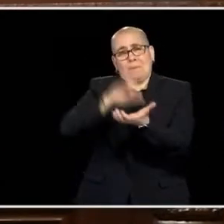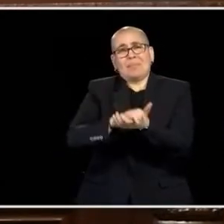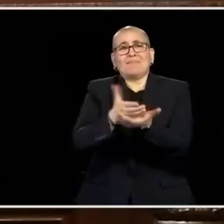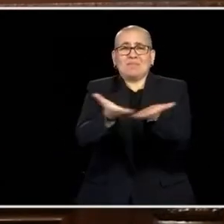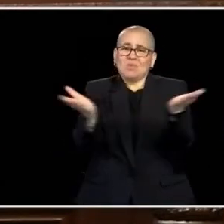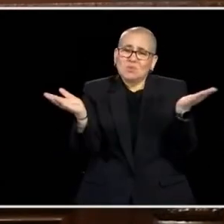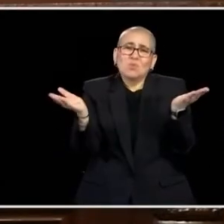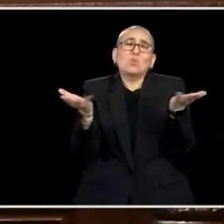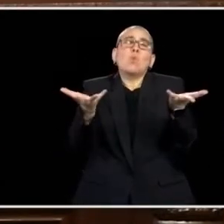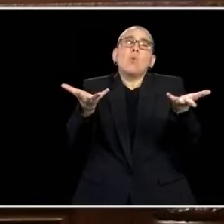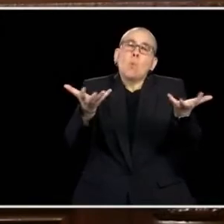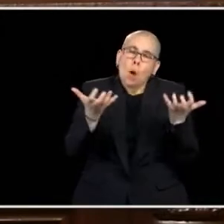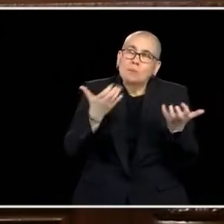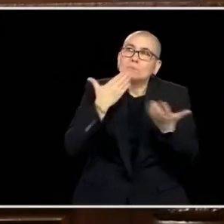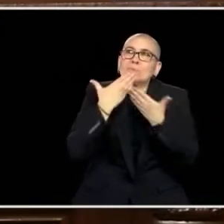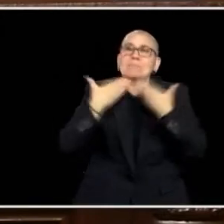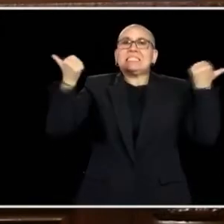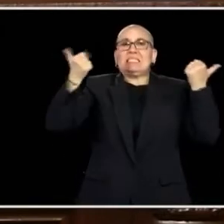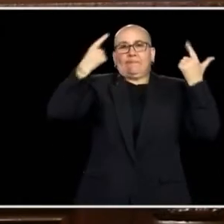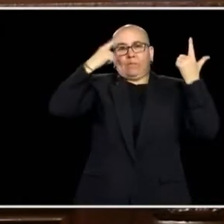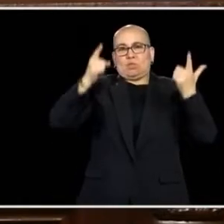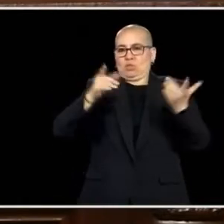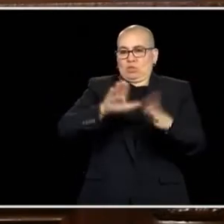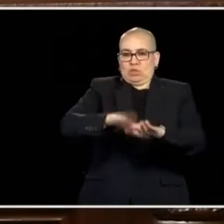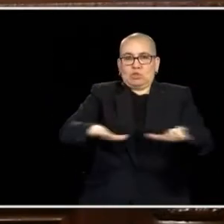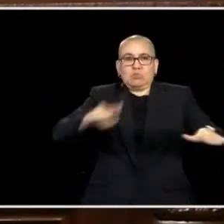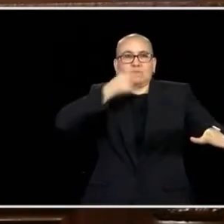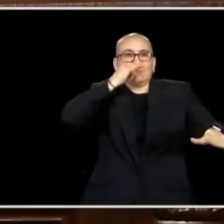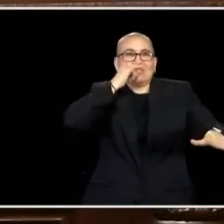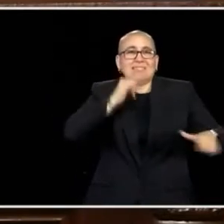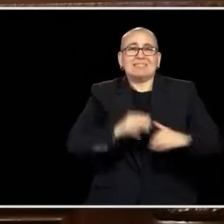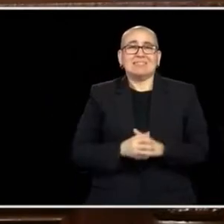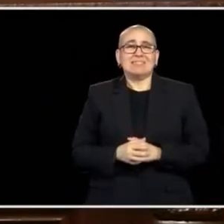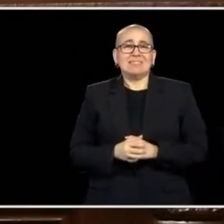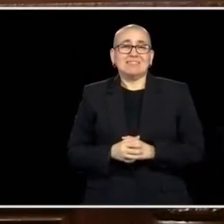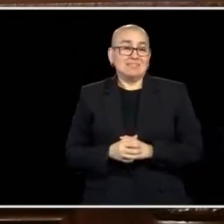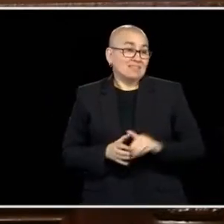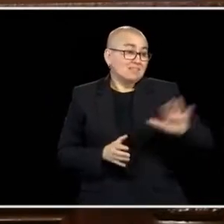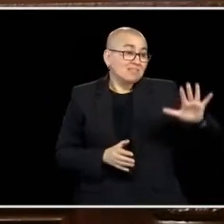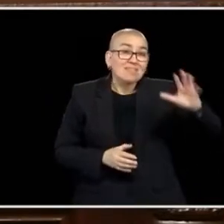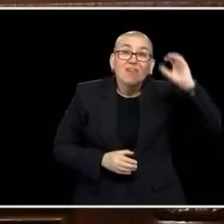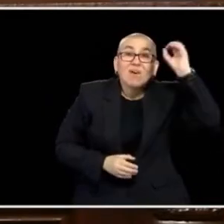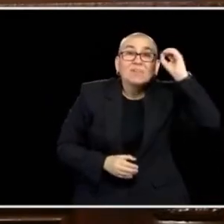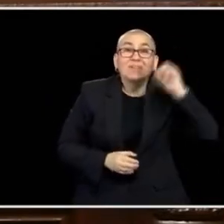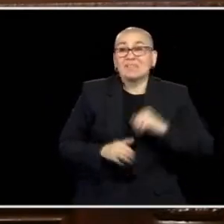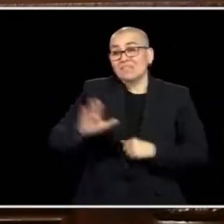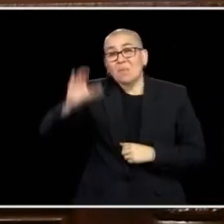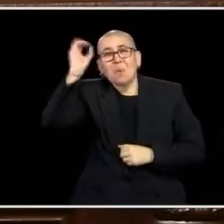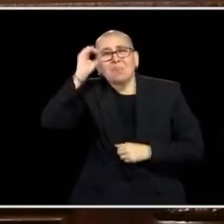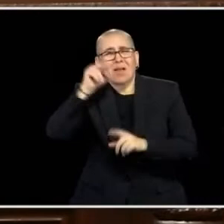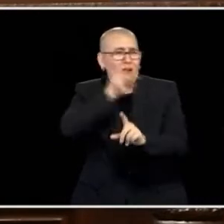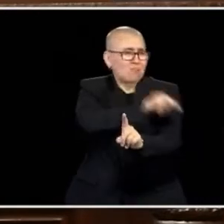WANTS WHAT'S BEST FOR OUR CHILDREN. WE JUST HAVE A DIFFERENT IDEA HOW TO DO THAT SOMETIMES, AND WE ALSO KNOW THAT THAT